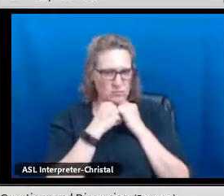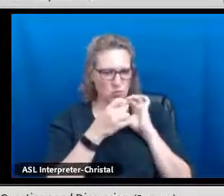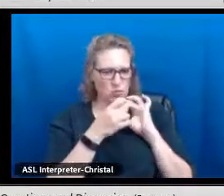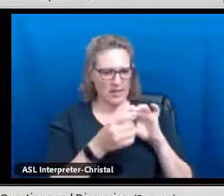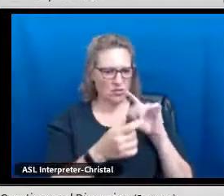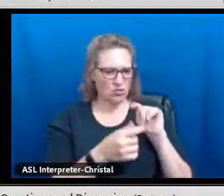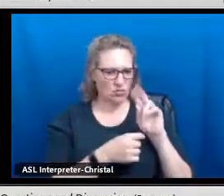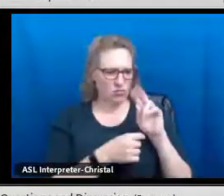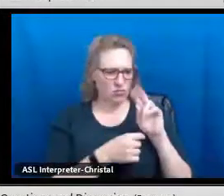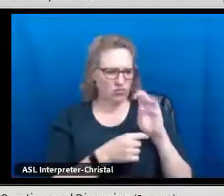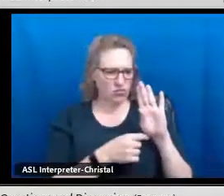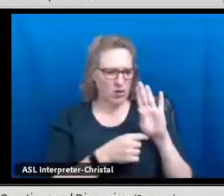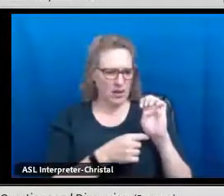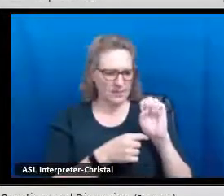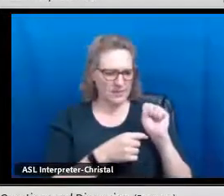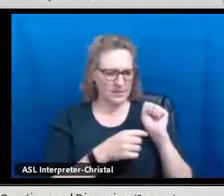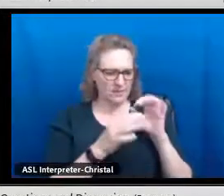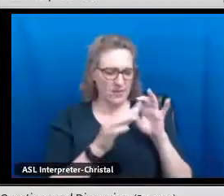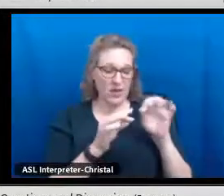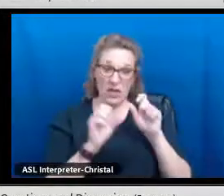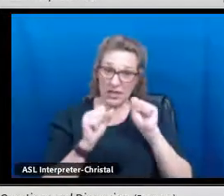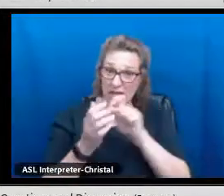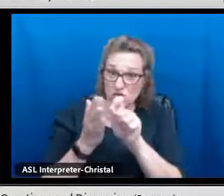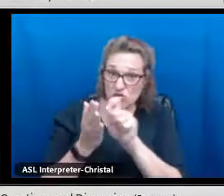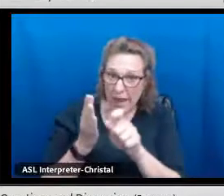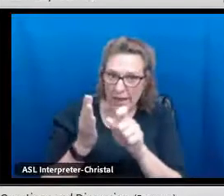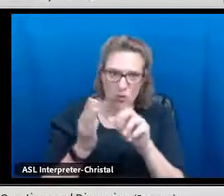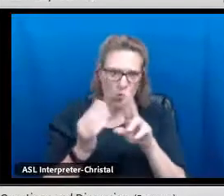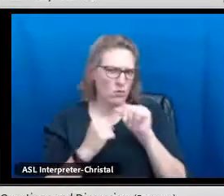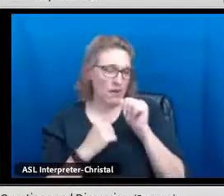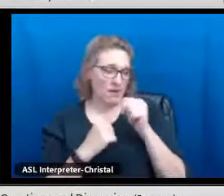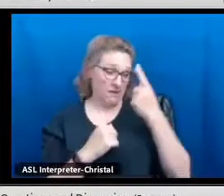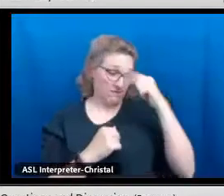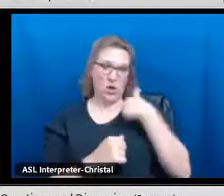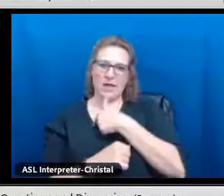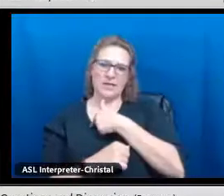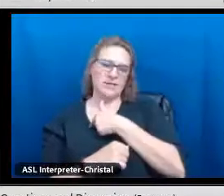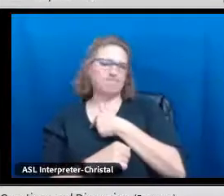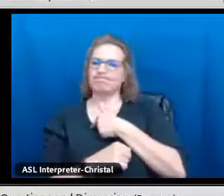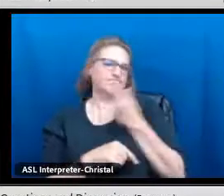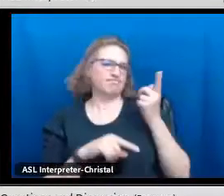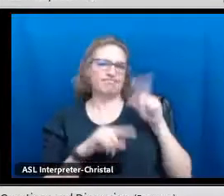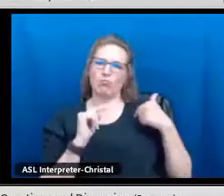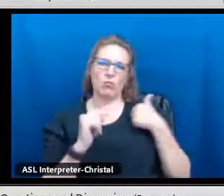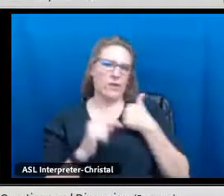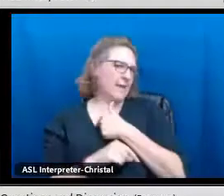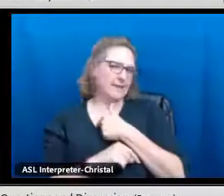So a clear understanding of what the tribe's values around the languages might be.